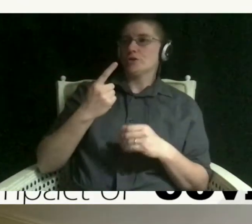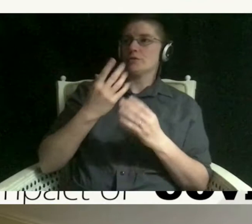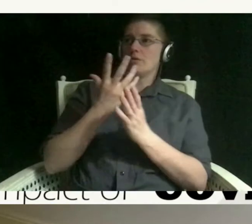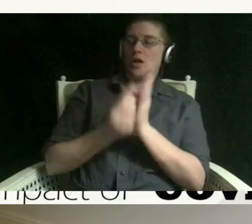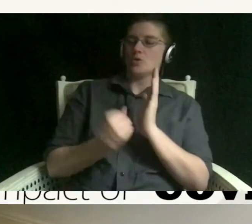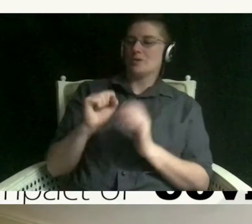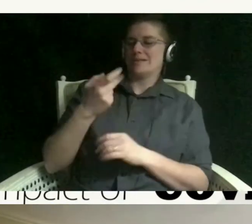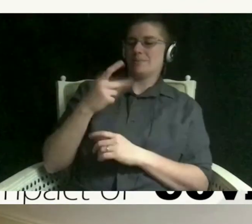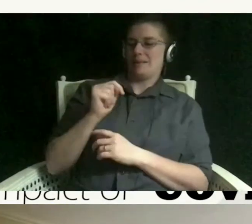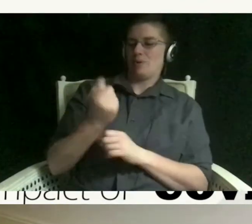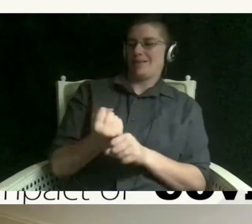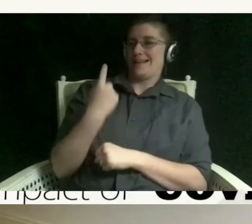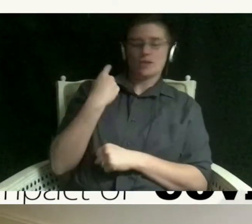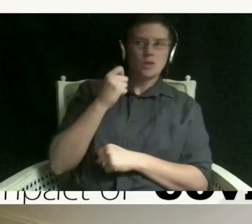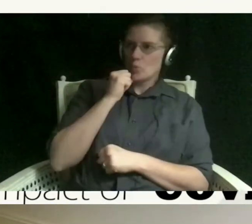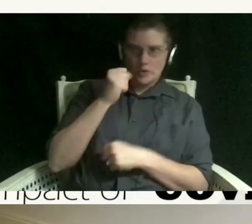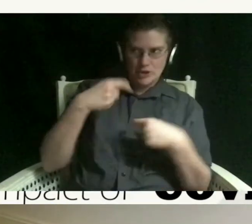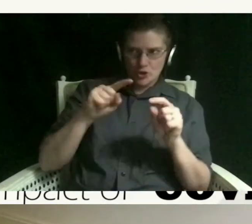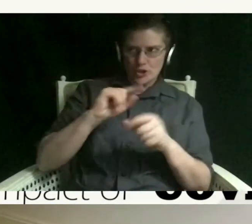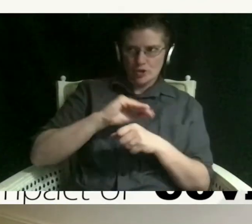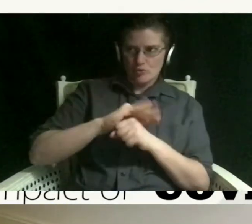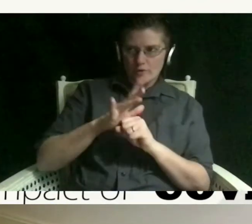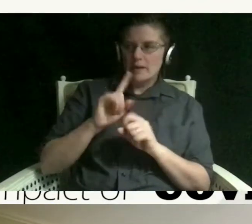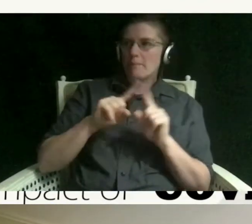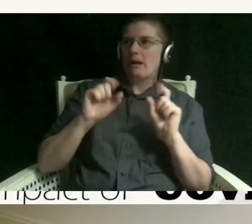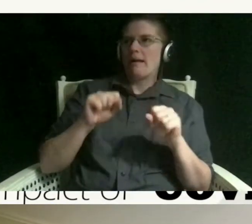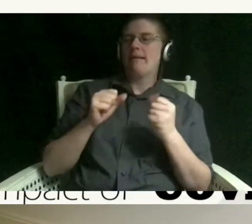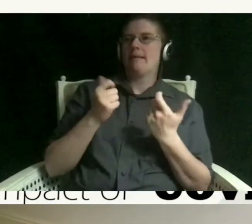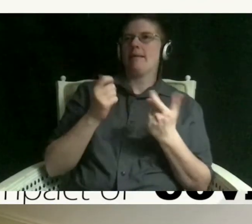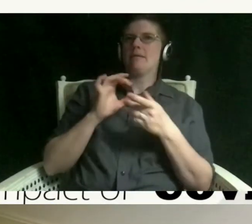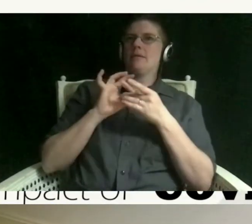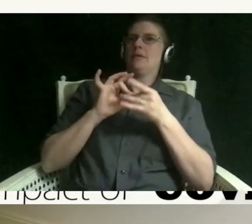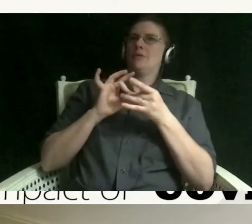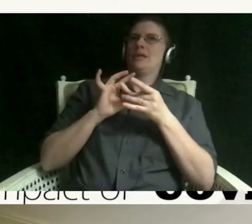was not during coronavirus i can sort of relate to not being able to greet properly because